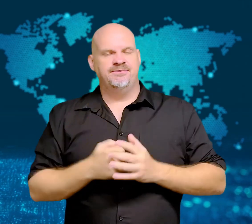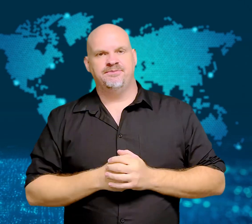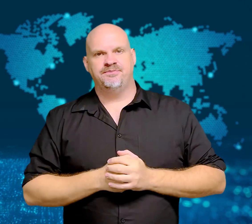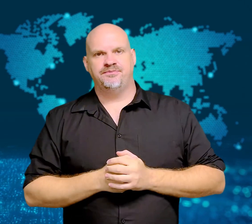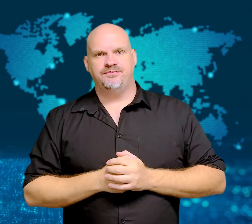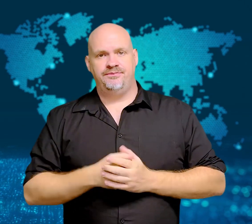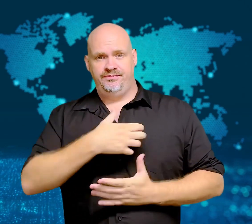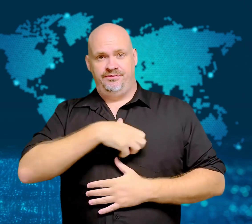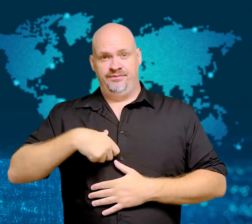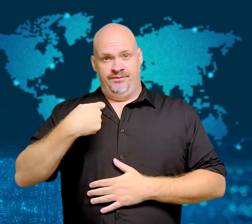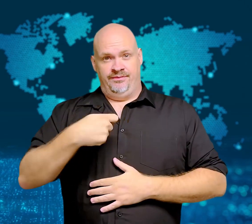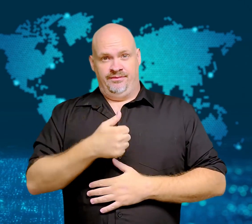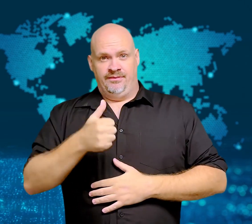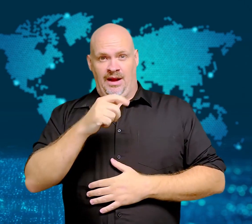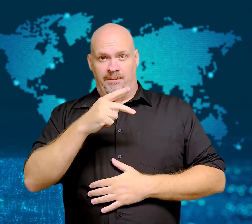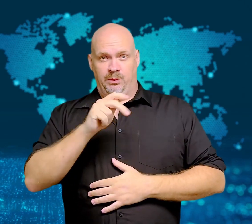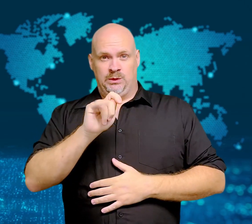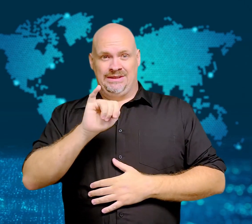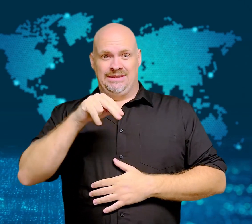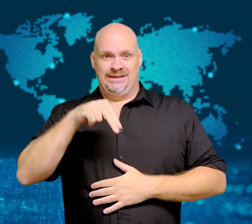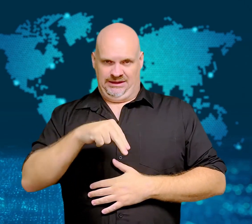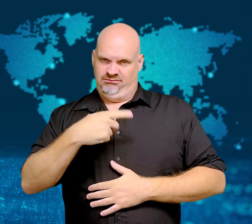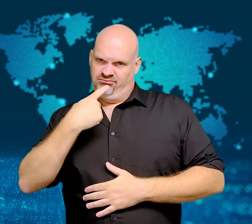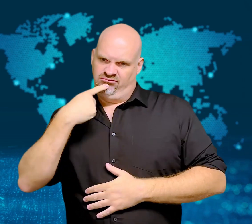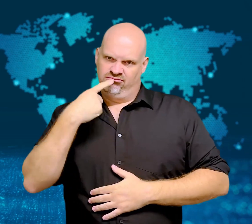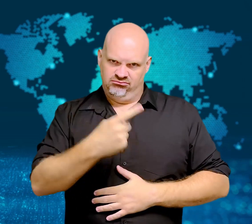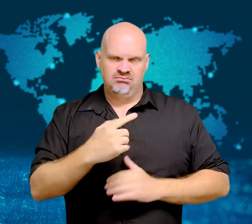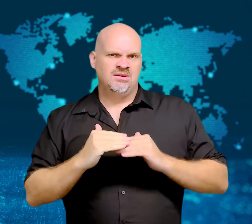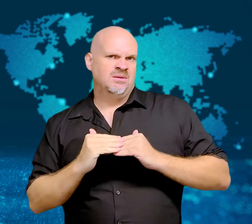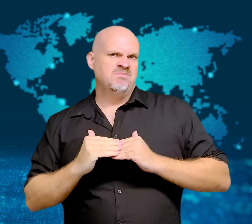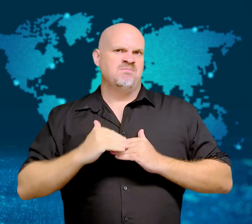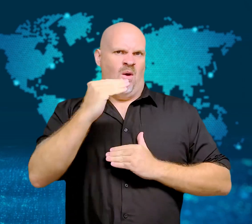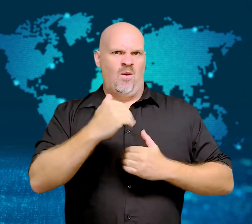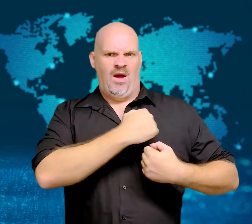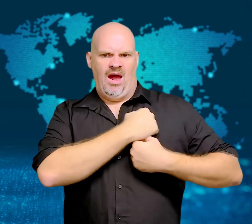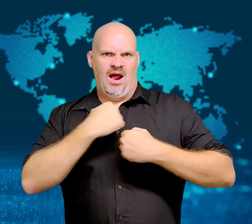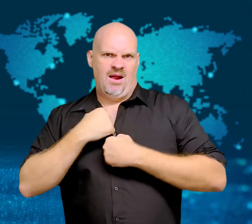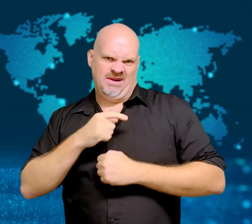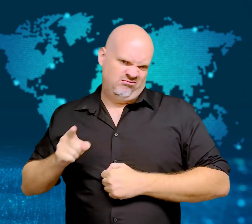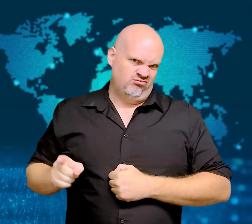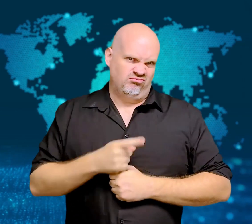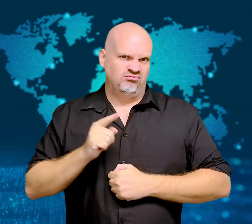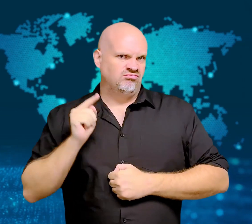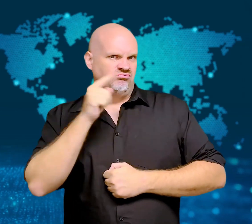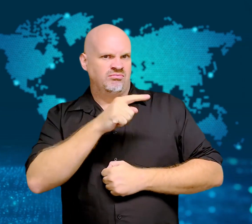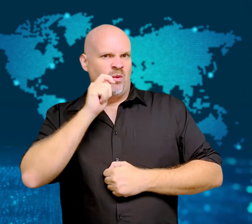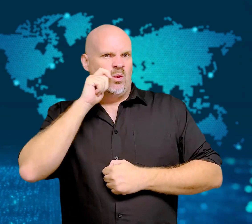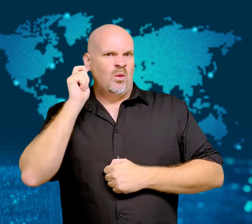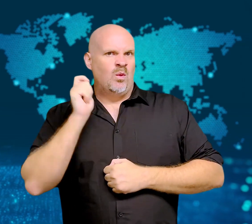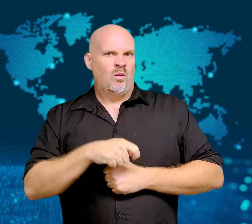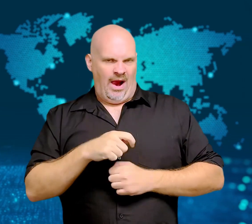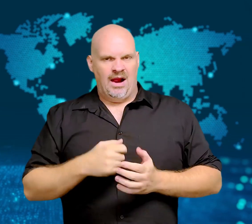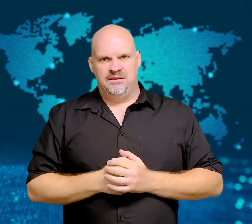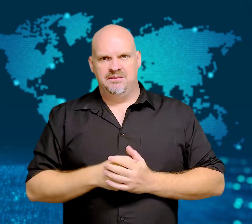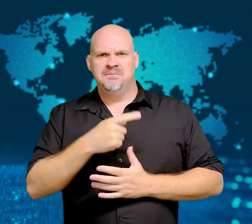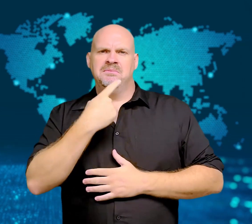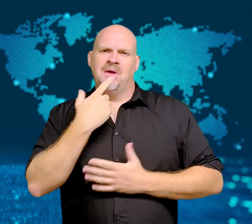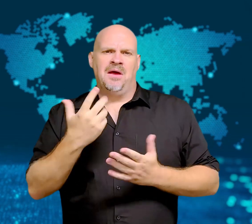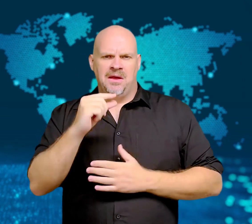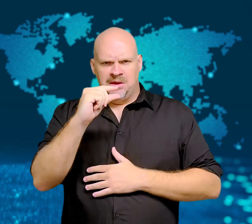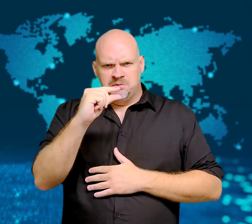Putin has ordered more troops to Ukraine, insisting a small percentage of Russians